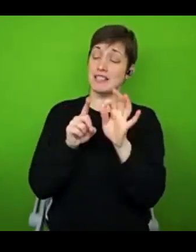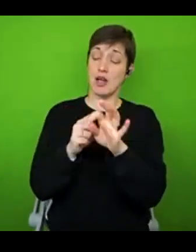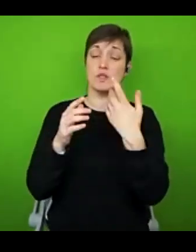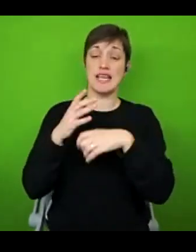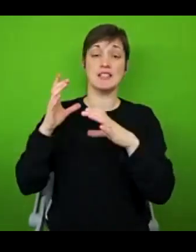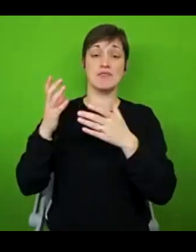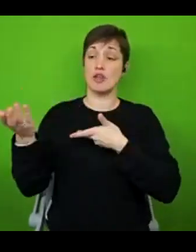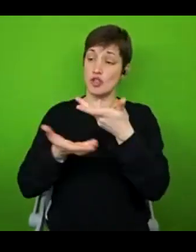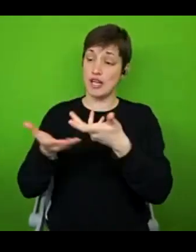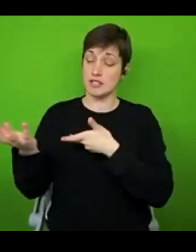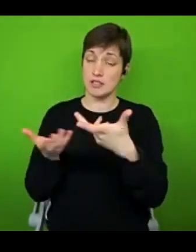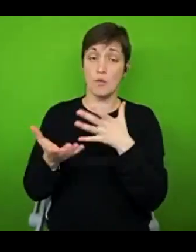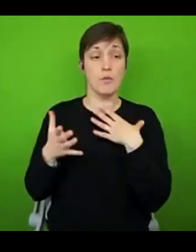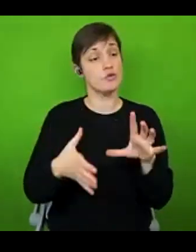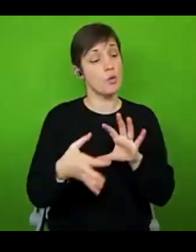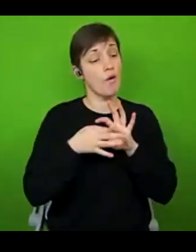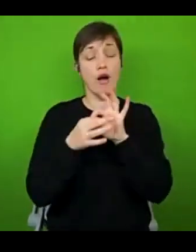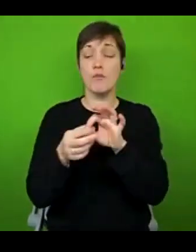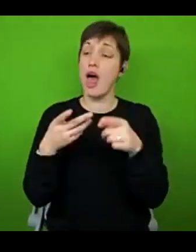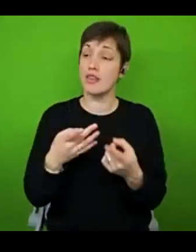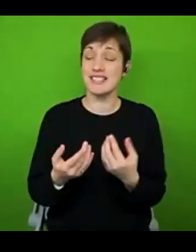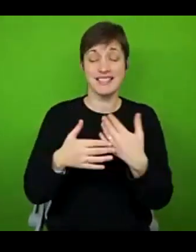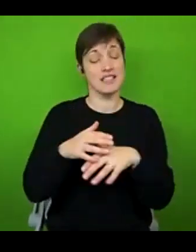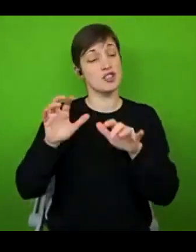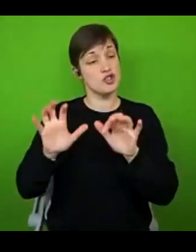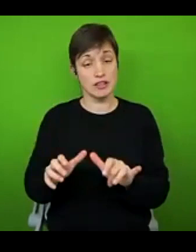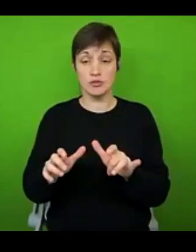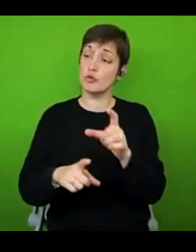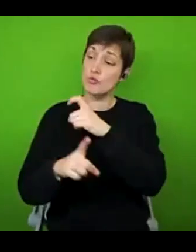that, to connect with other people who are here today, and maybe find that sense of community, please feel free to